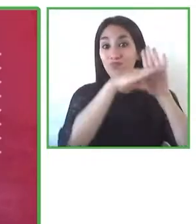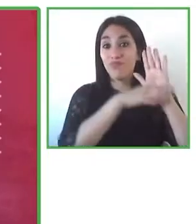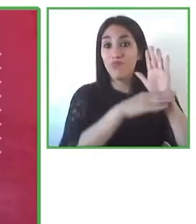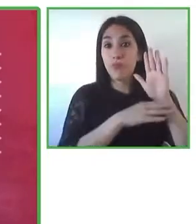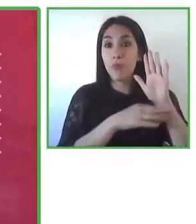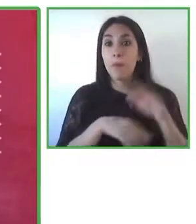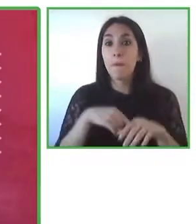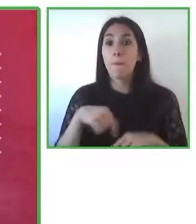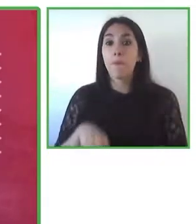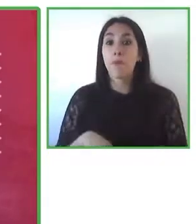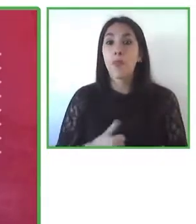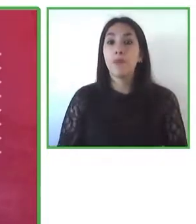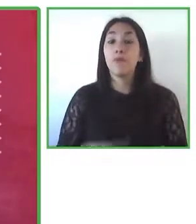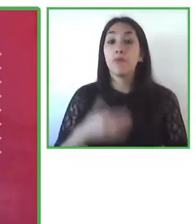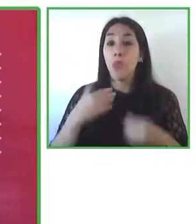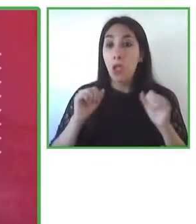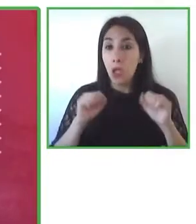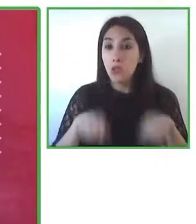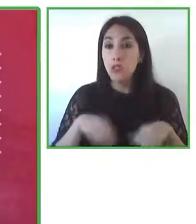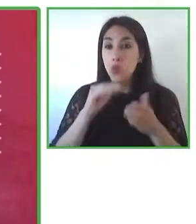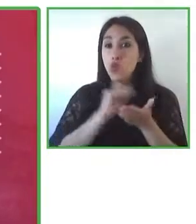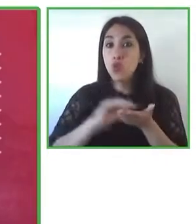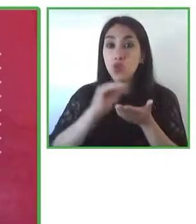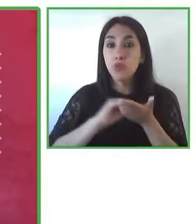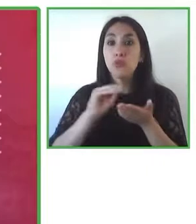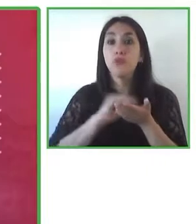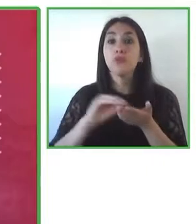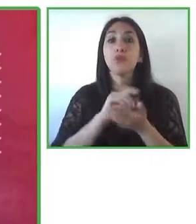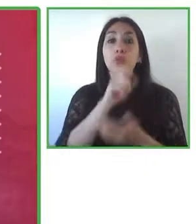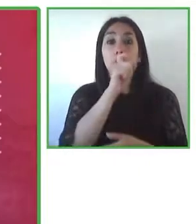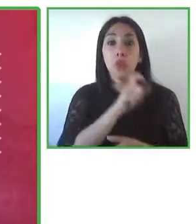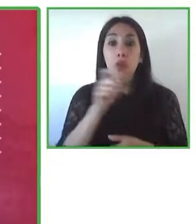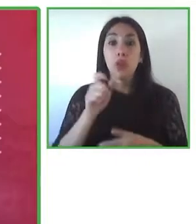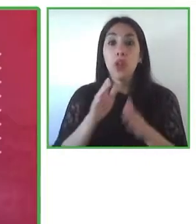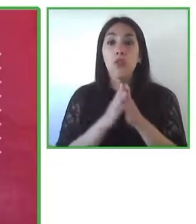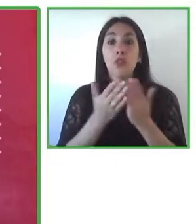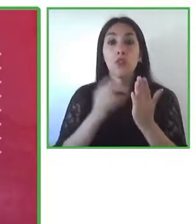been able to produce more and more books that are accessible to people with disabilities and